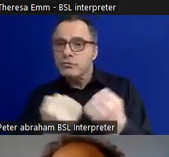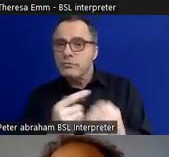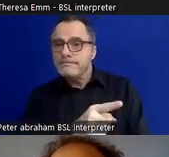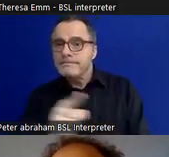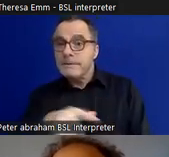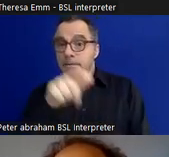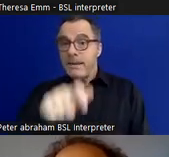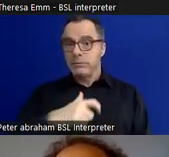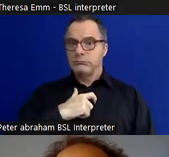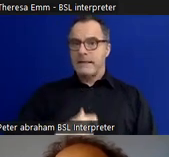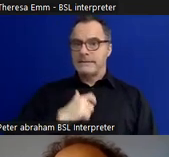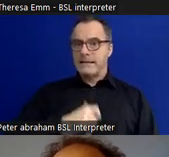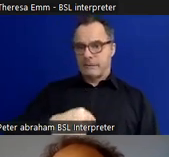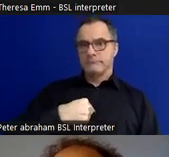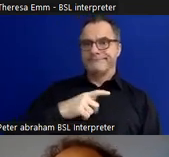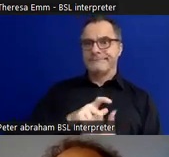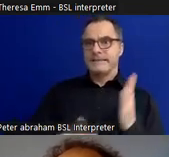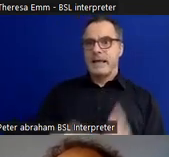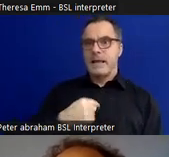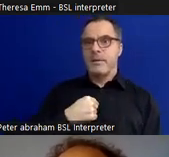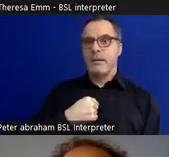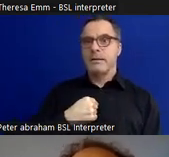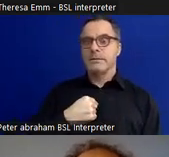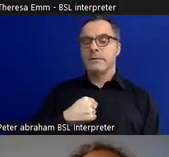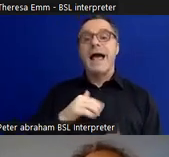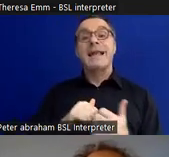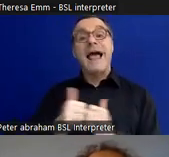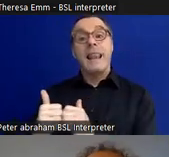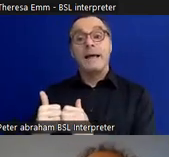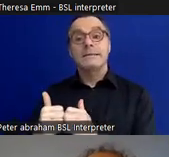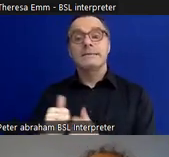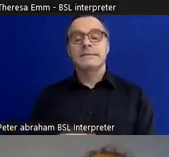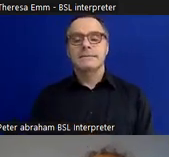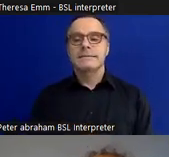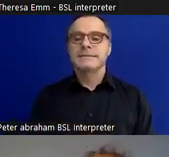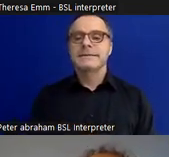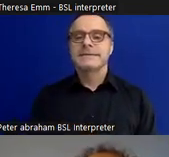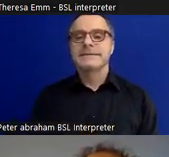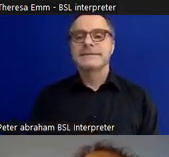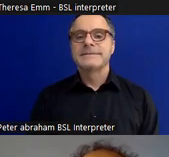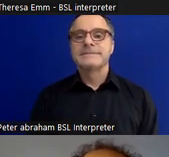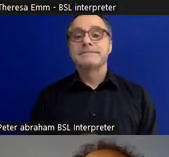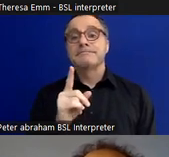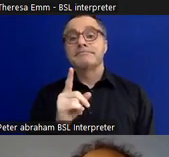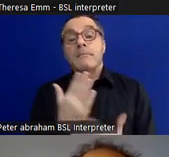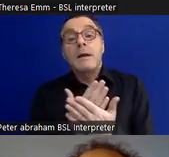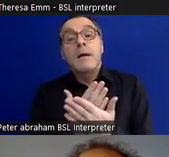identify as disabled and other kind of allies. Part of the thinking for not changing that at